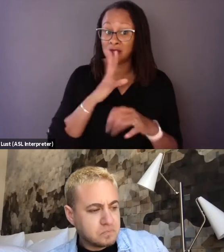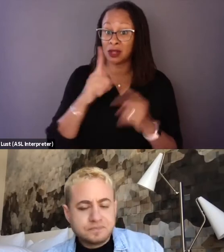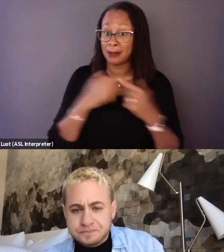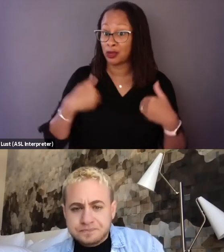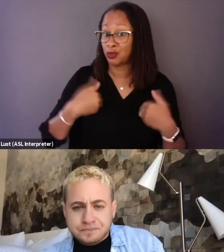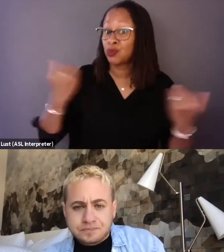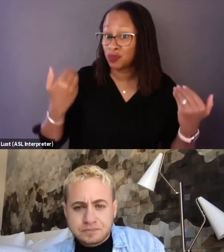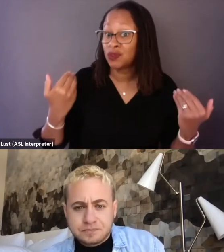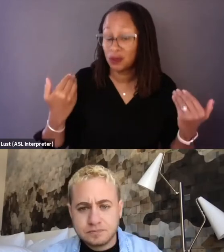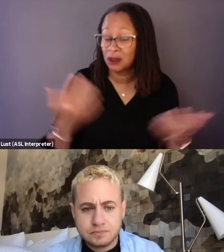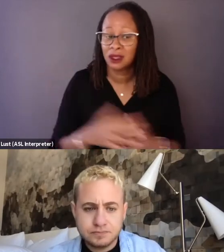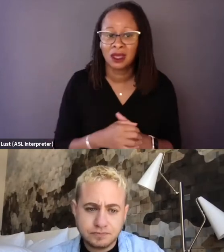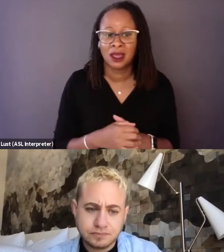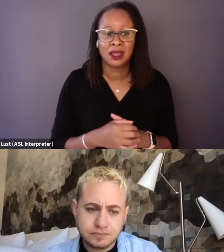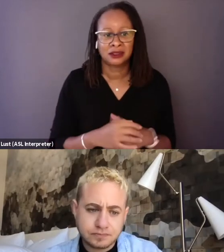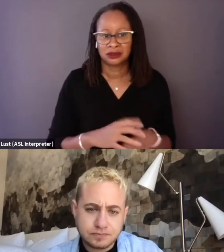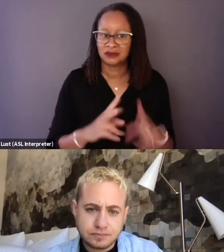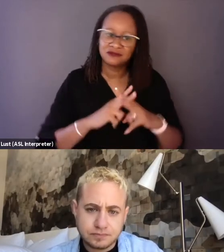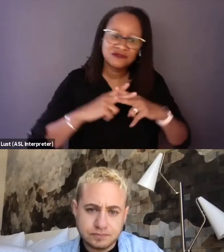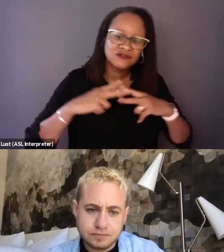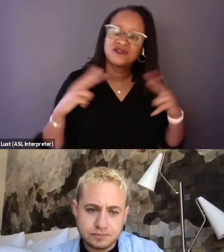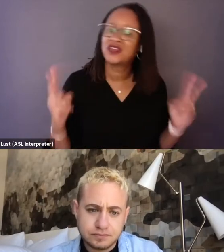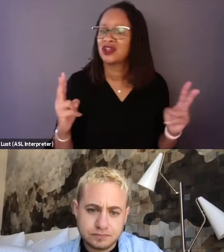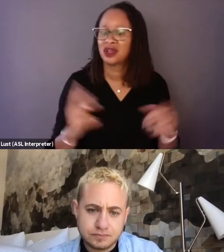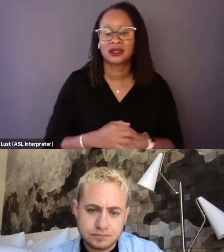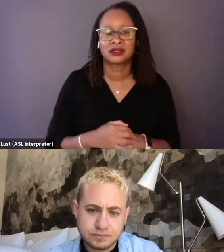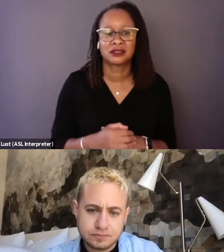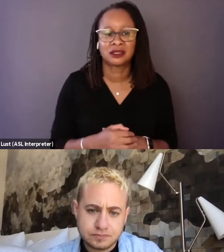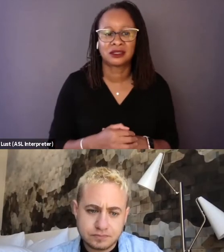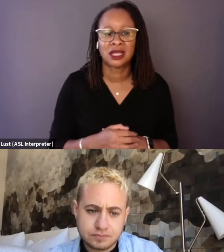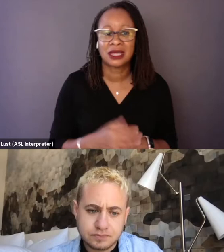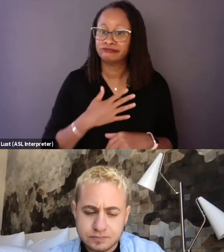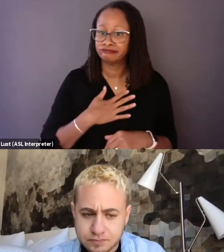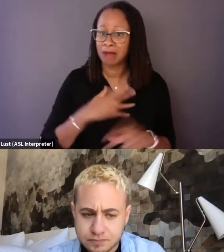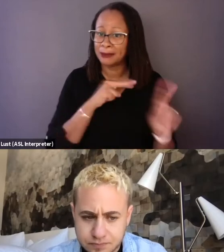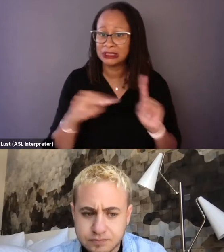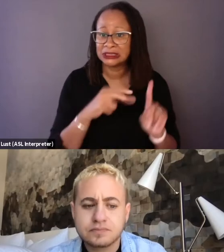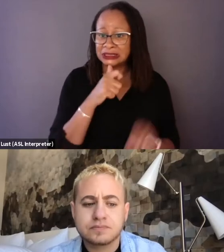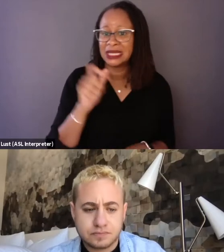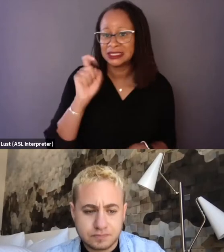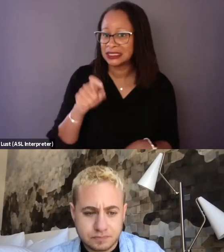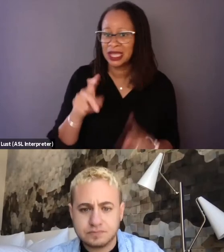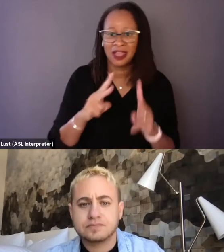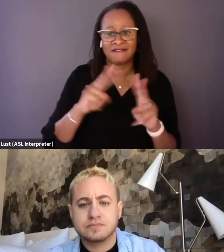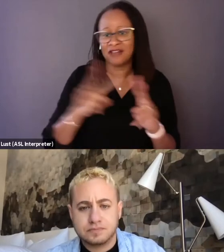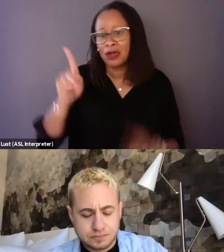It is a very, in my eyes unnecessarily politically charged conversation.